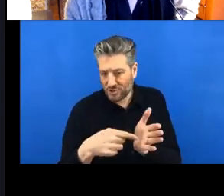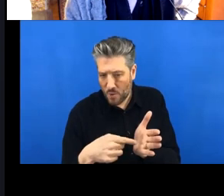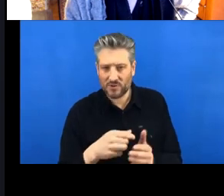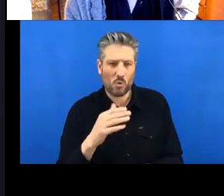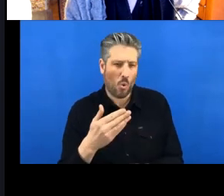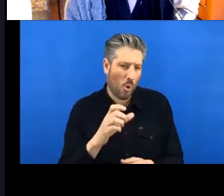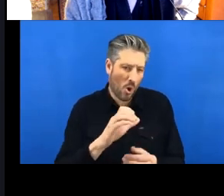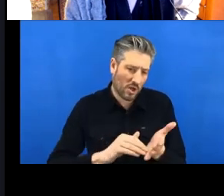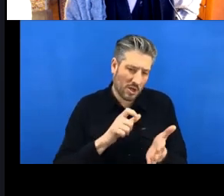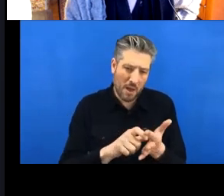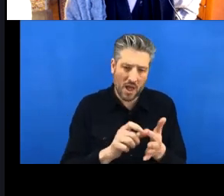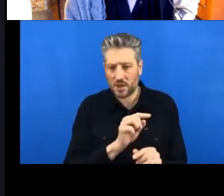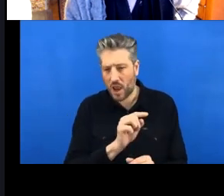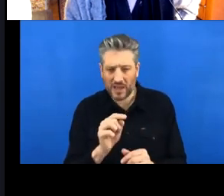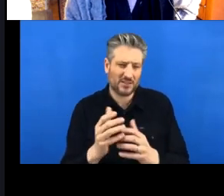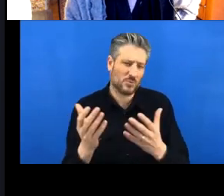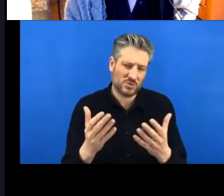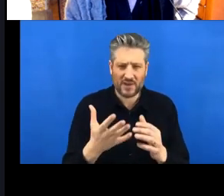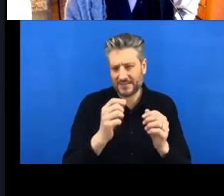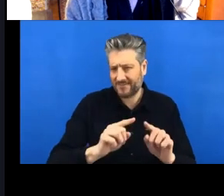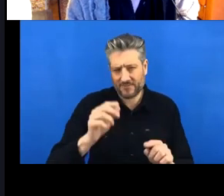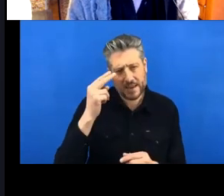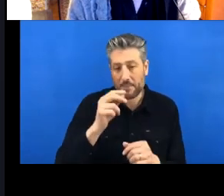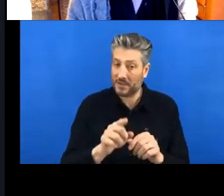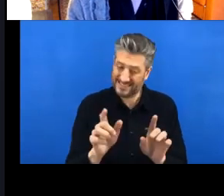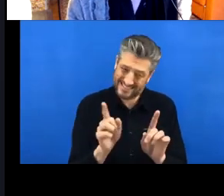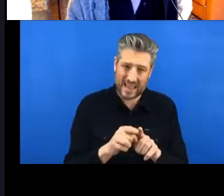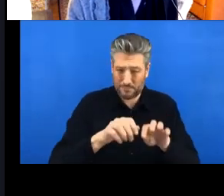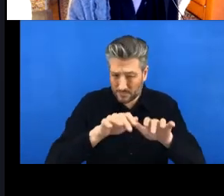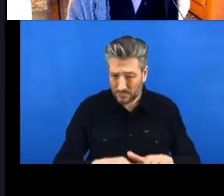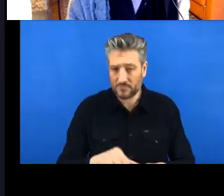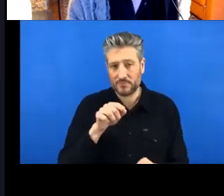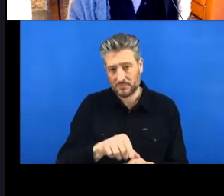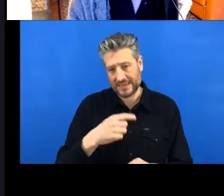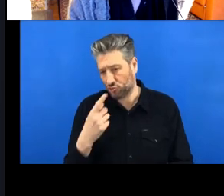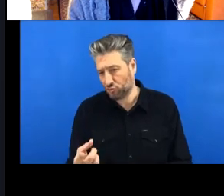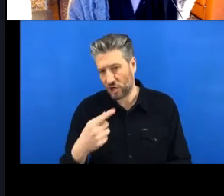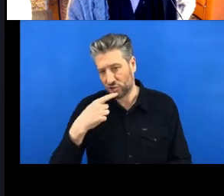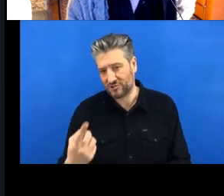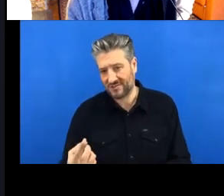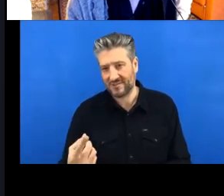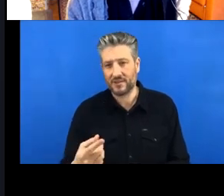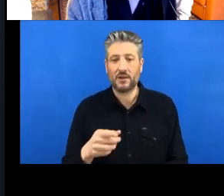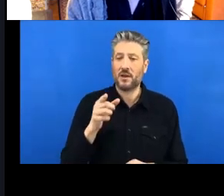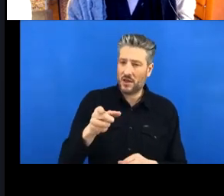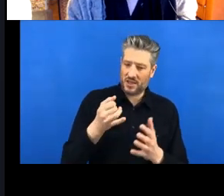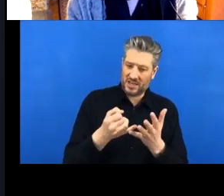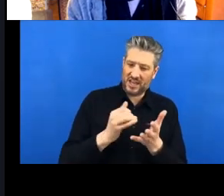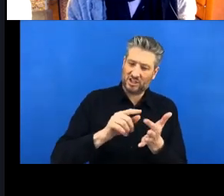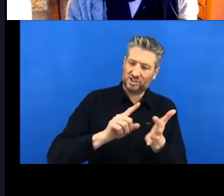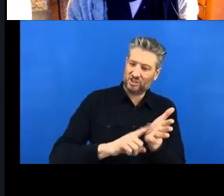And this normally kind of scares people, right? Because shell, terminal code looks a little bit like The Matrix.